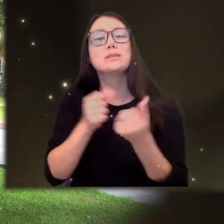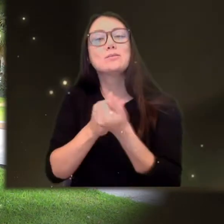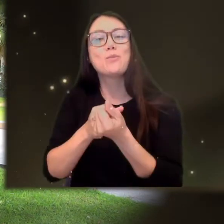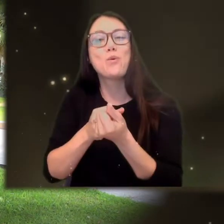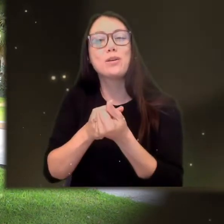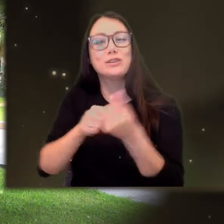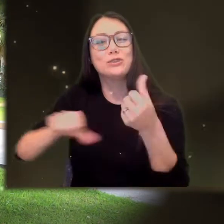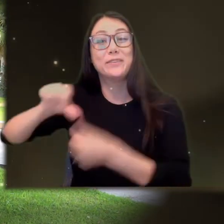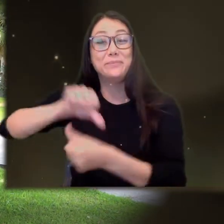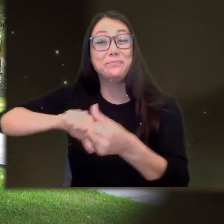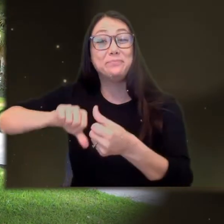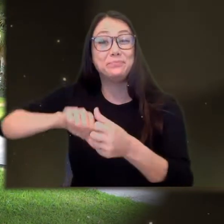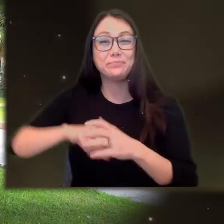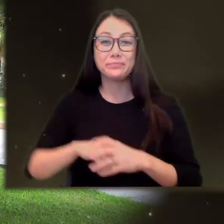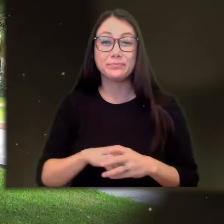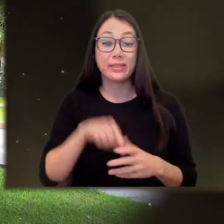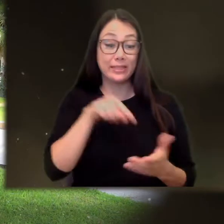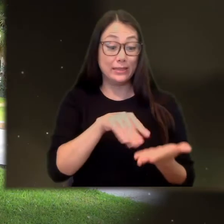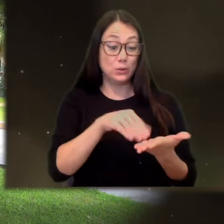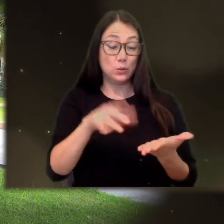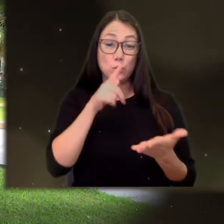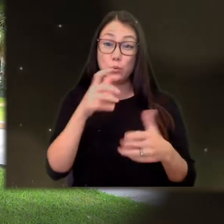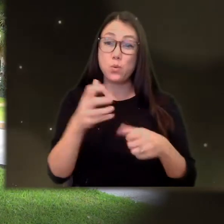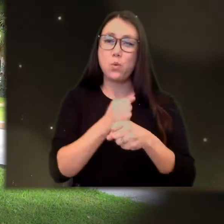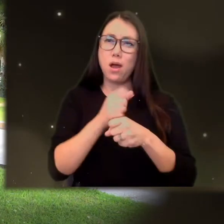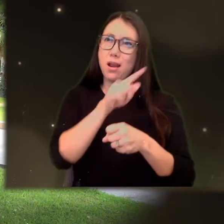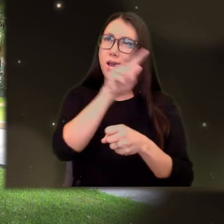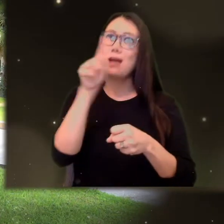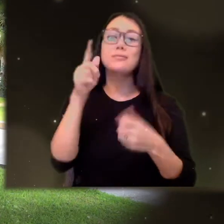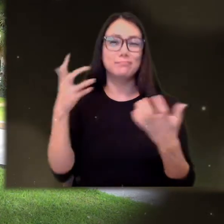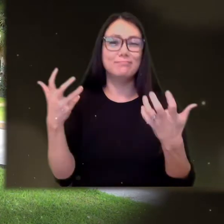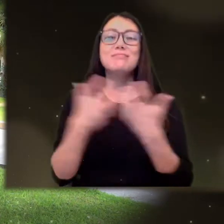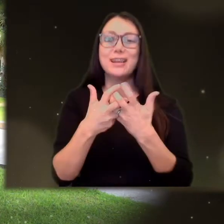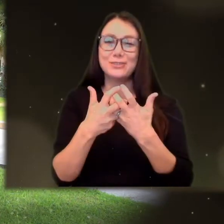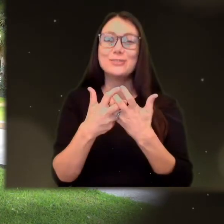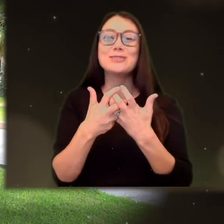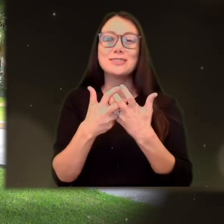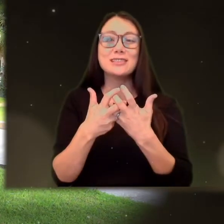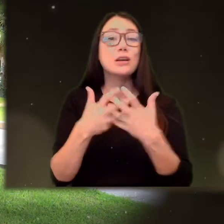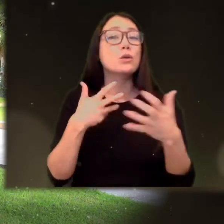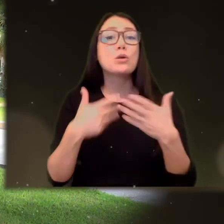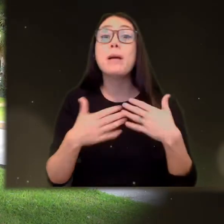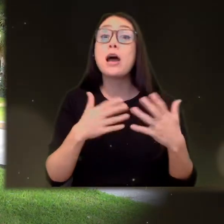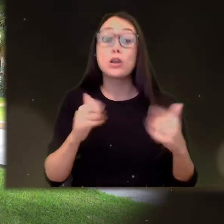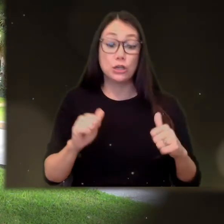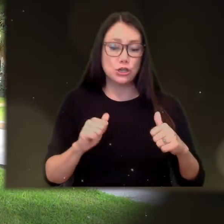AND THIS STUDENT THAT WON THIS AWARD THIS YEAR DOES ALL OF THAT NO MATTER WHAT